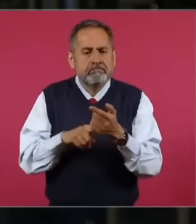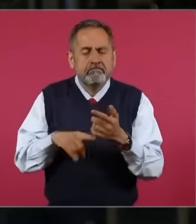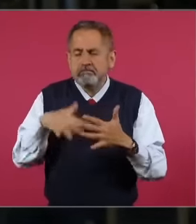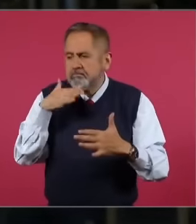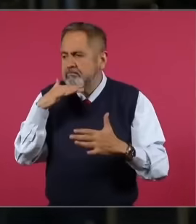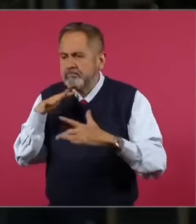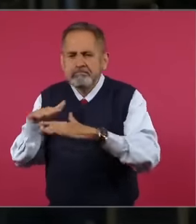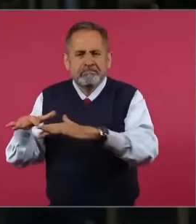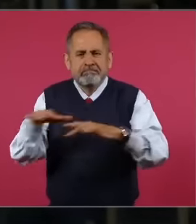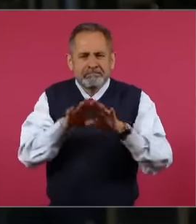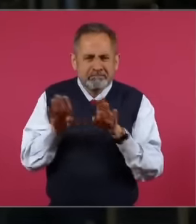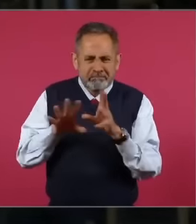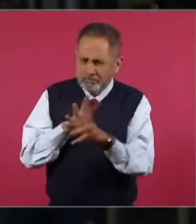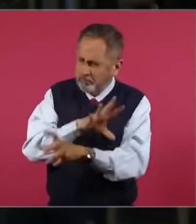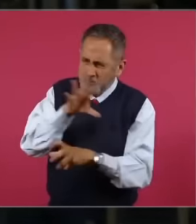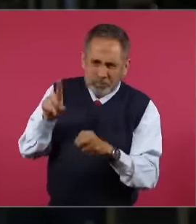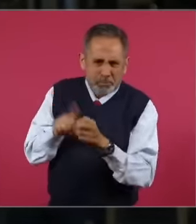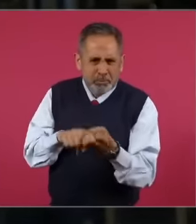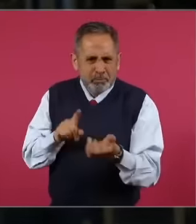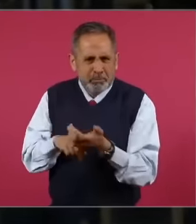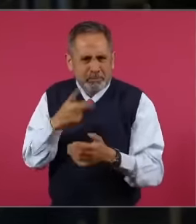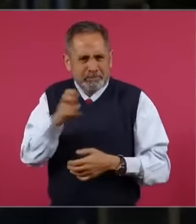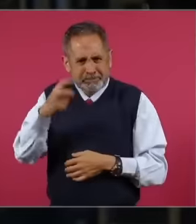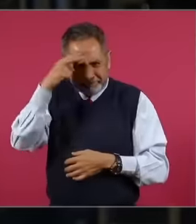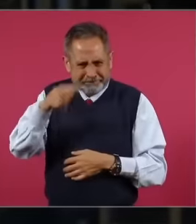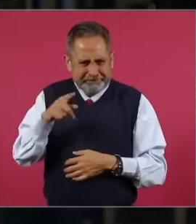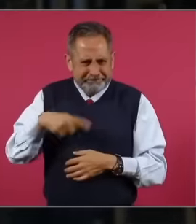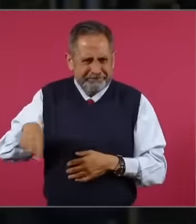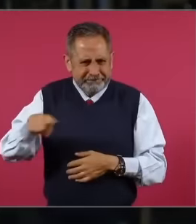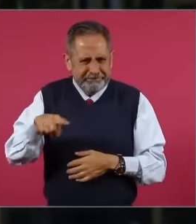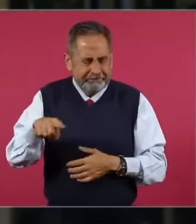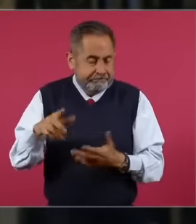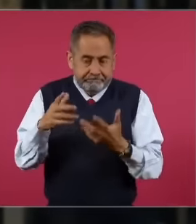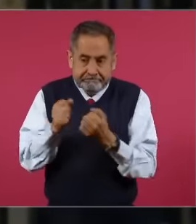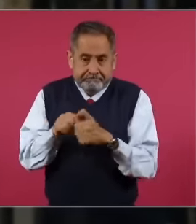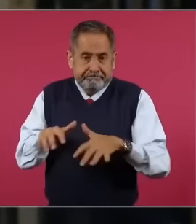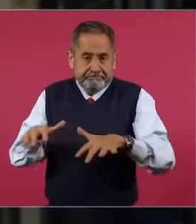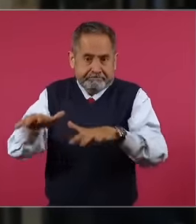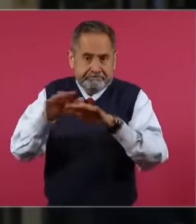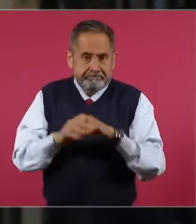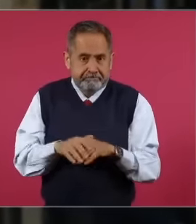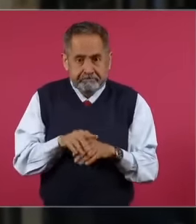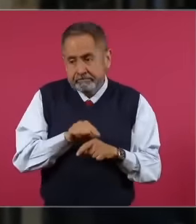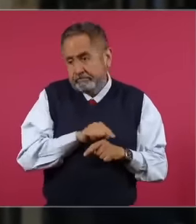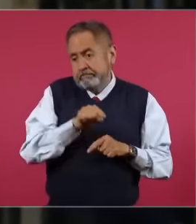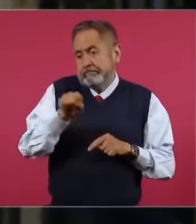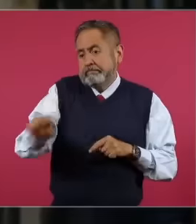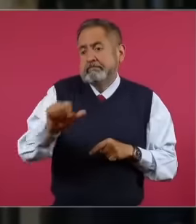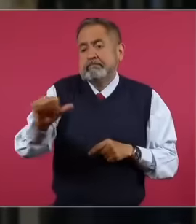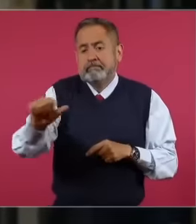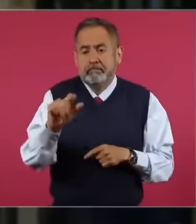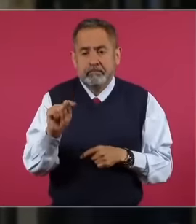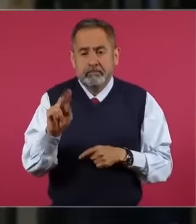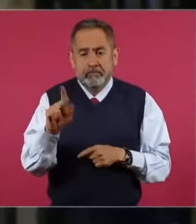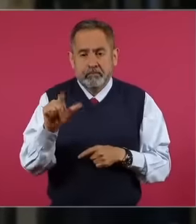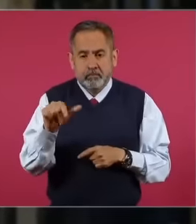that travels from the entire Valley of Mexico to Tula, Mr. President, is so terrible